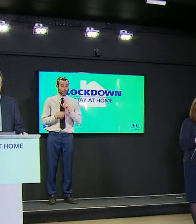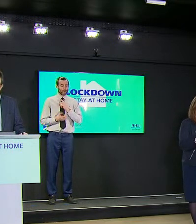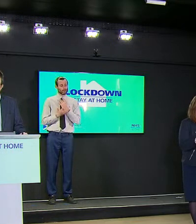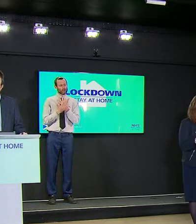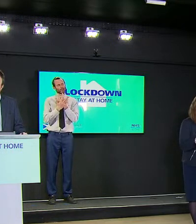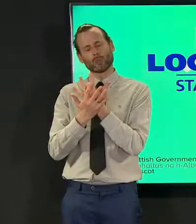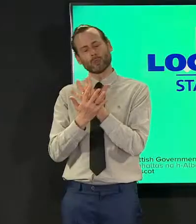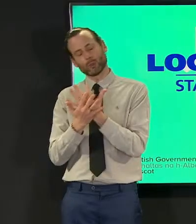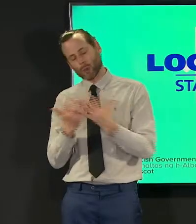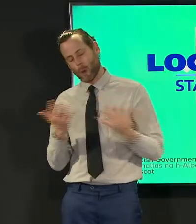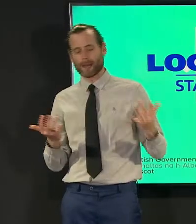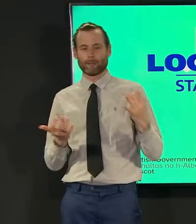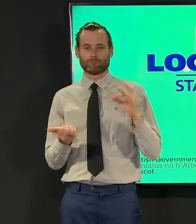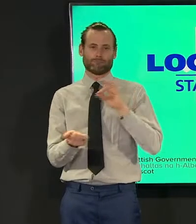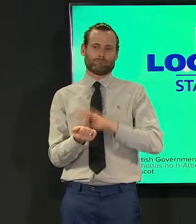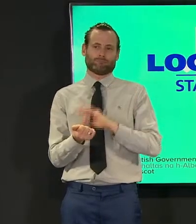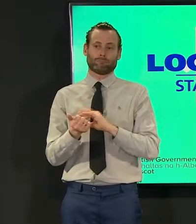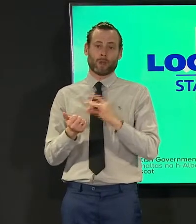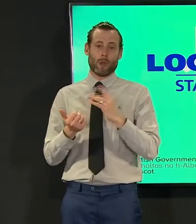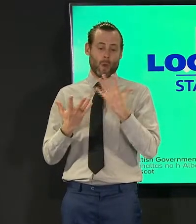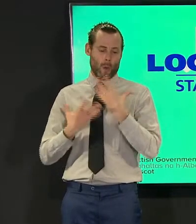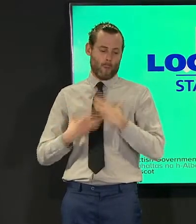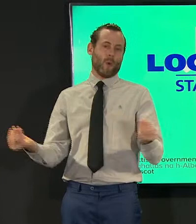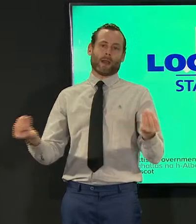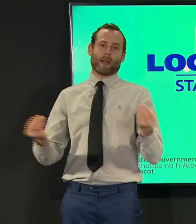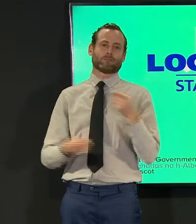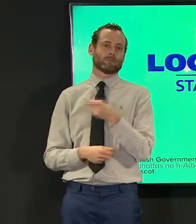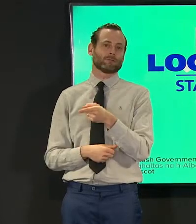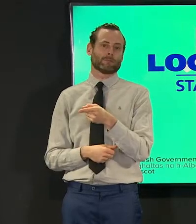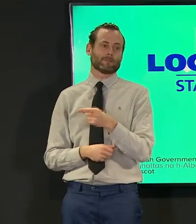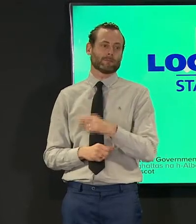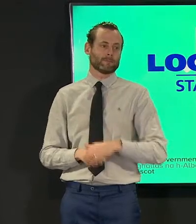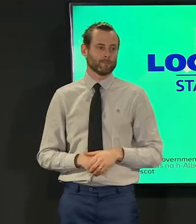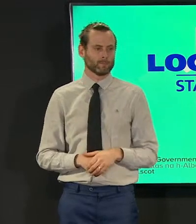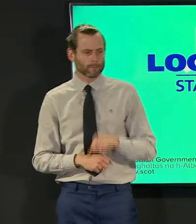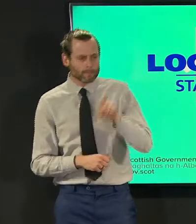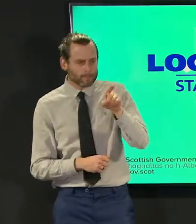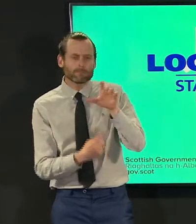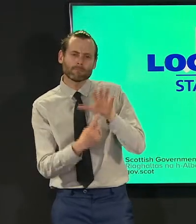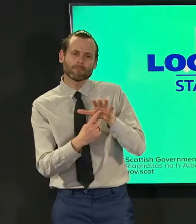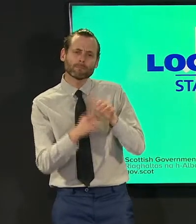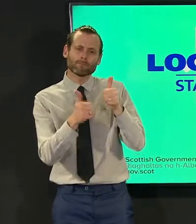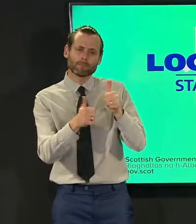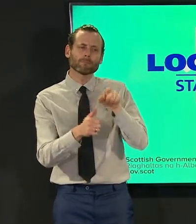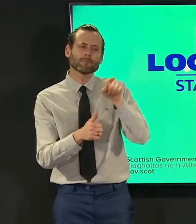thanks very much ross two really important questions i'll say a little bit about jcvi but